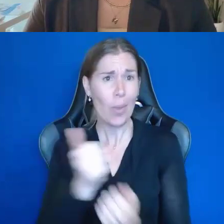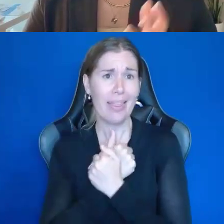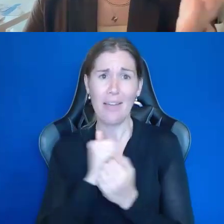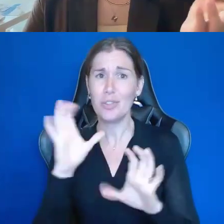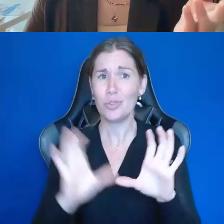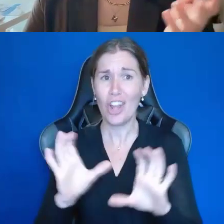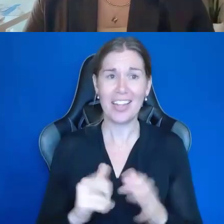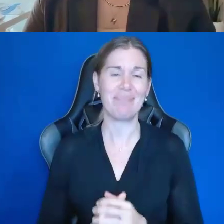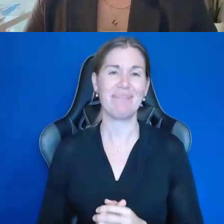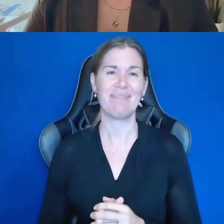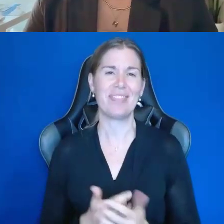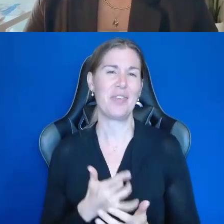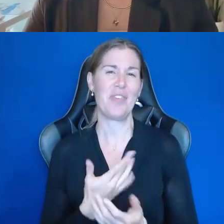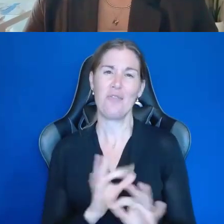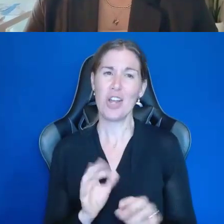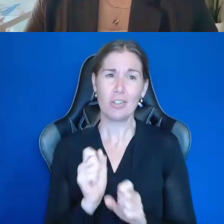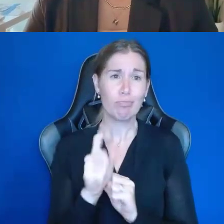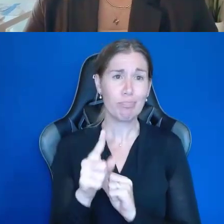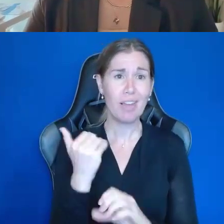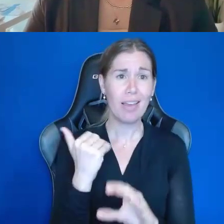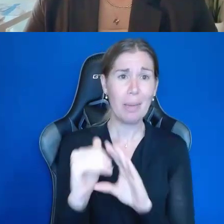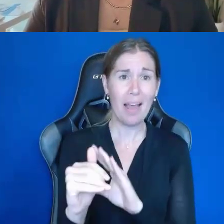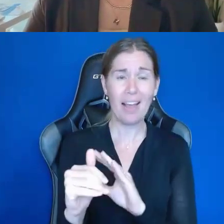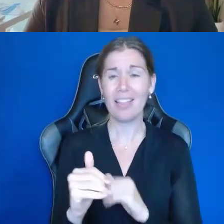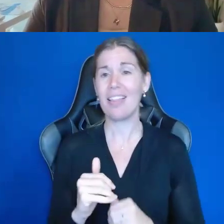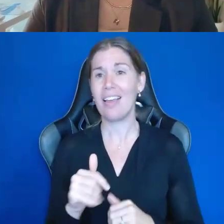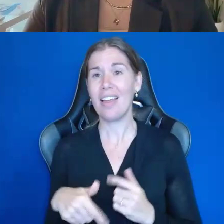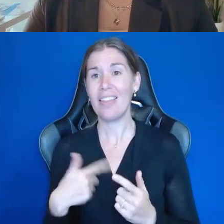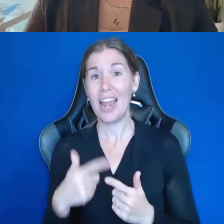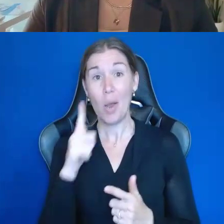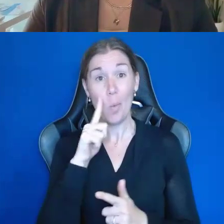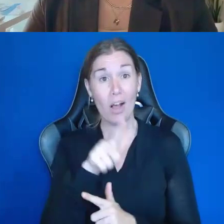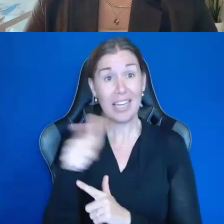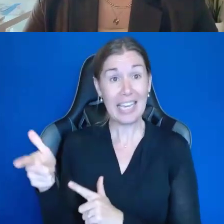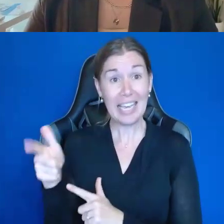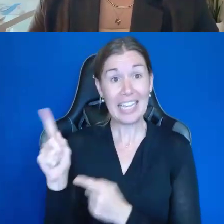So, feel free to send them all an email. And I'm going to kick it to the NDI team.